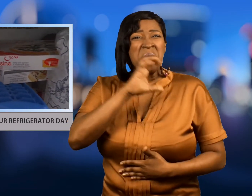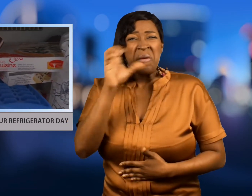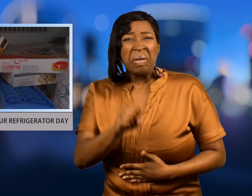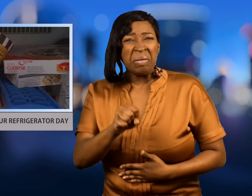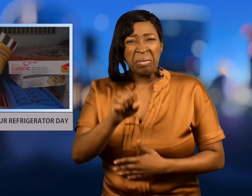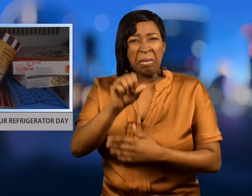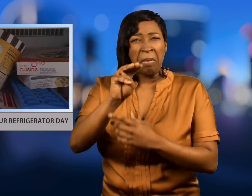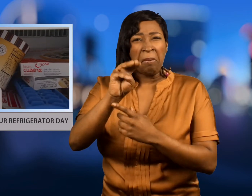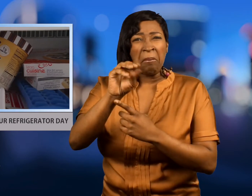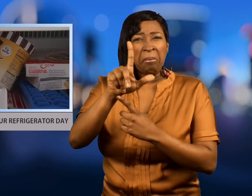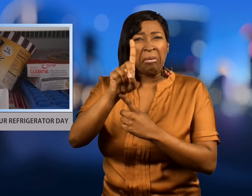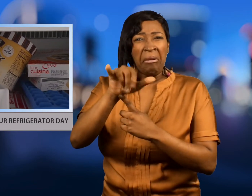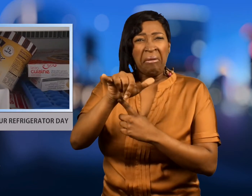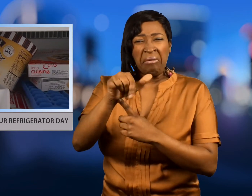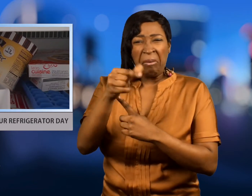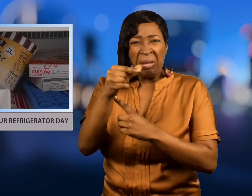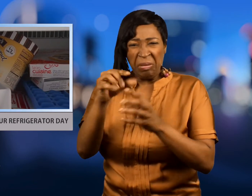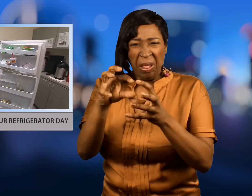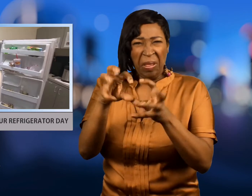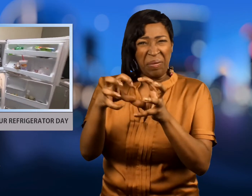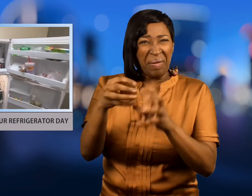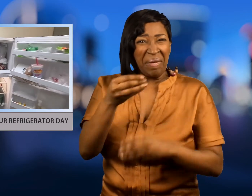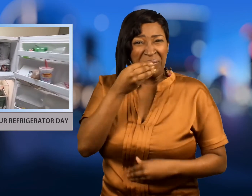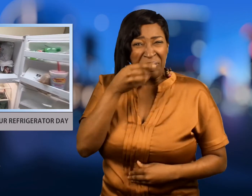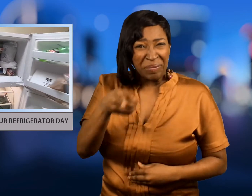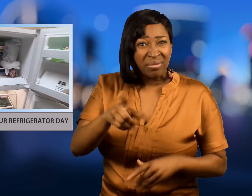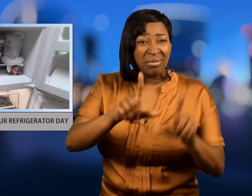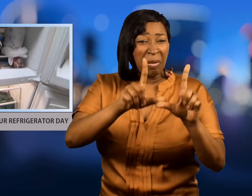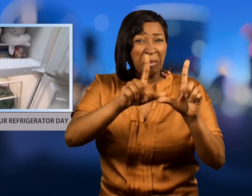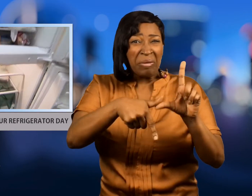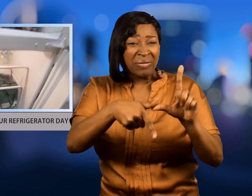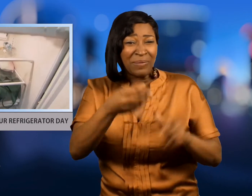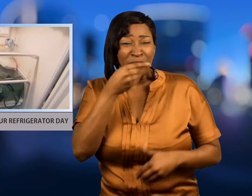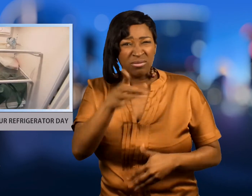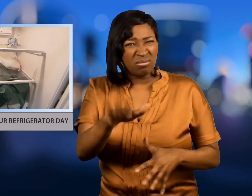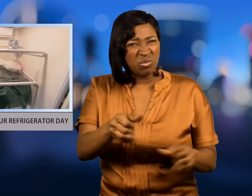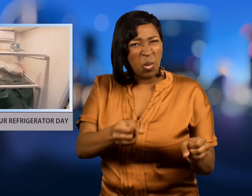Throw away all moldy and expired food,